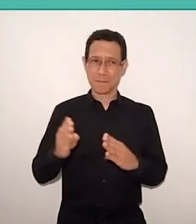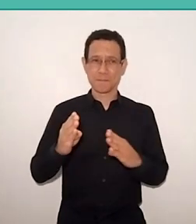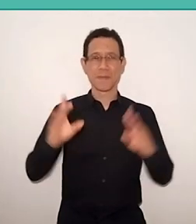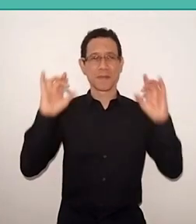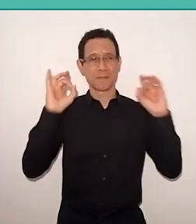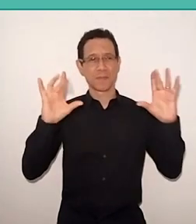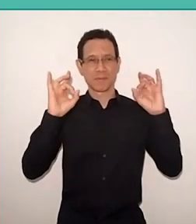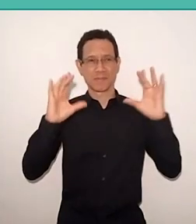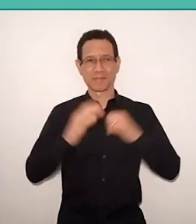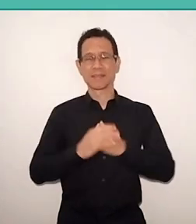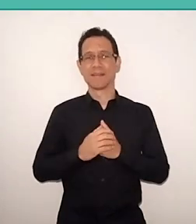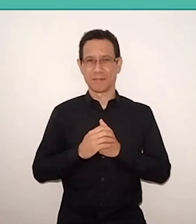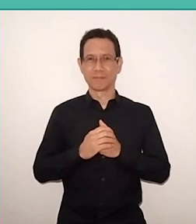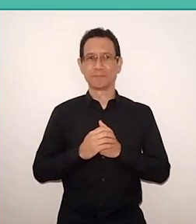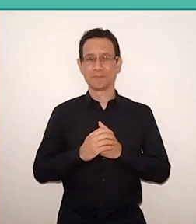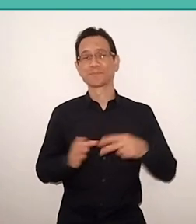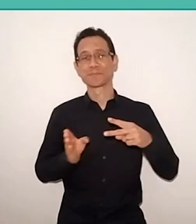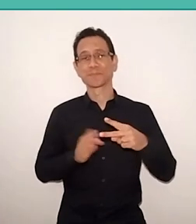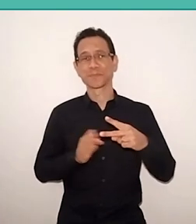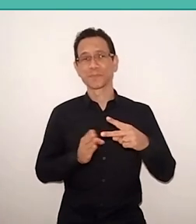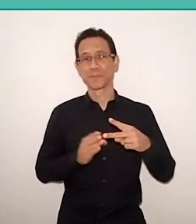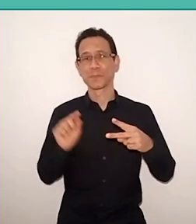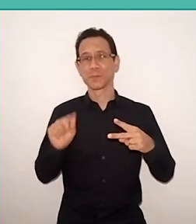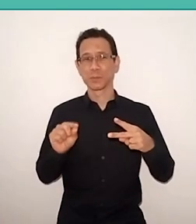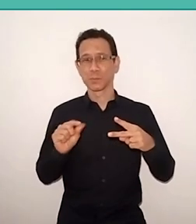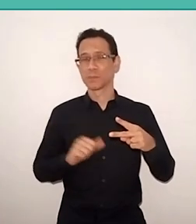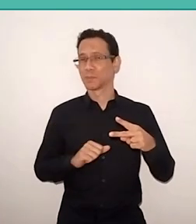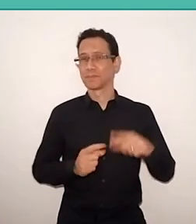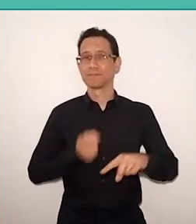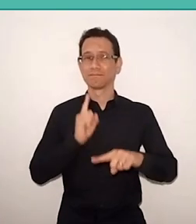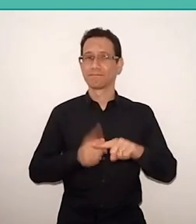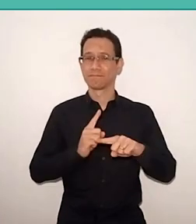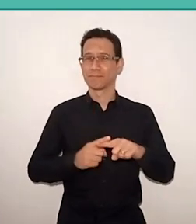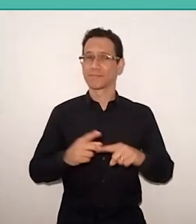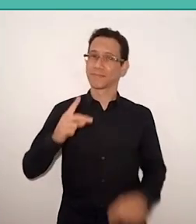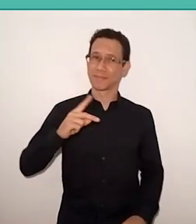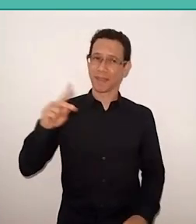Point two, I'll talk about why Freire's work today